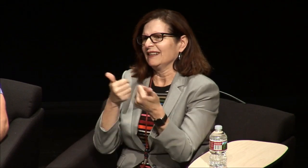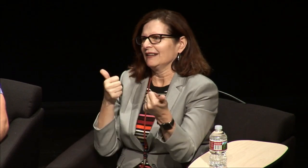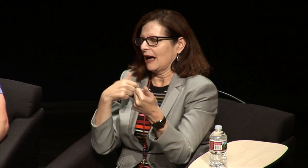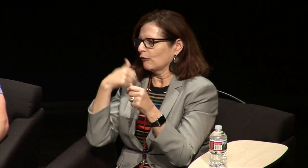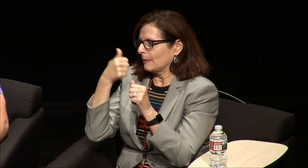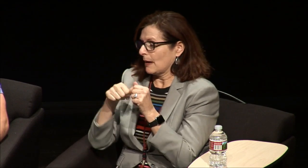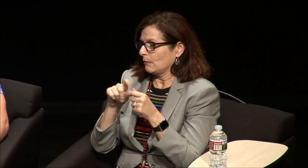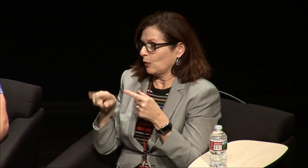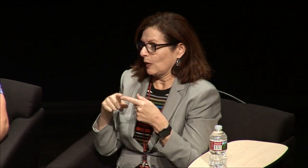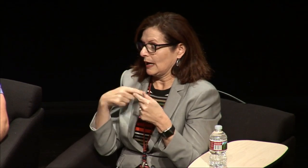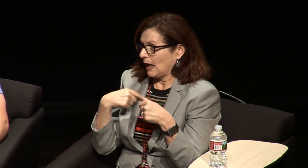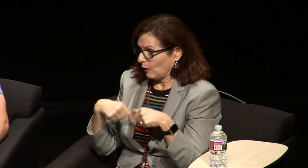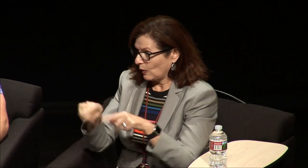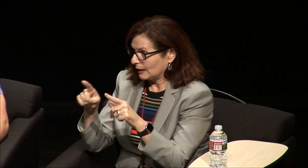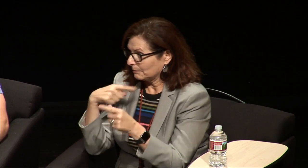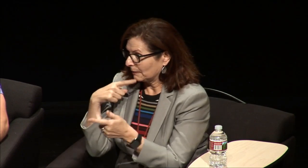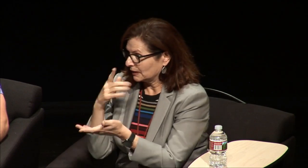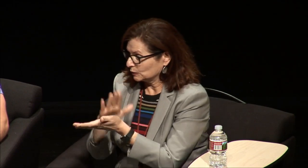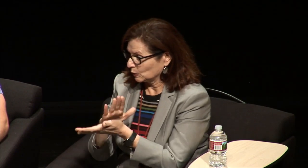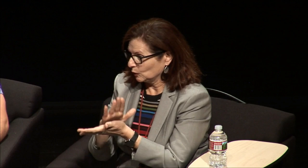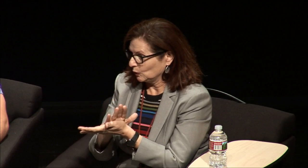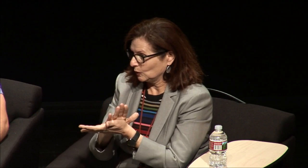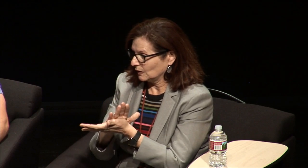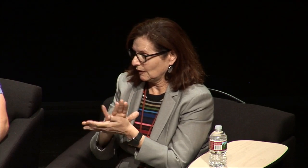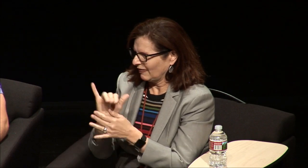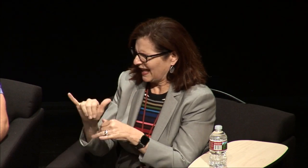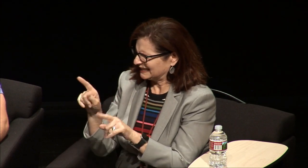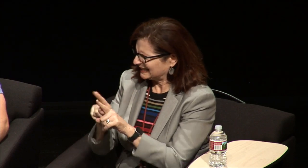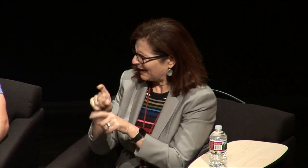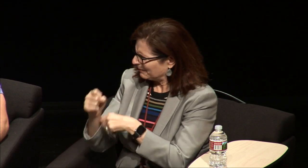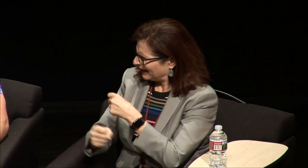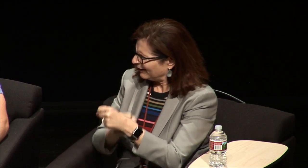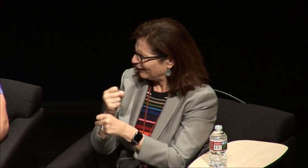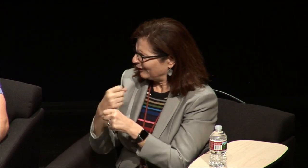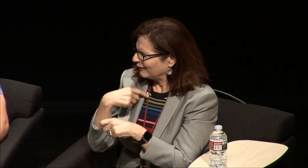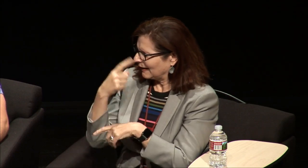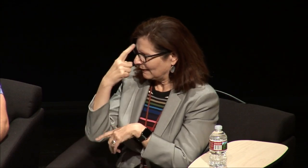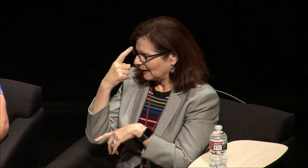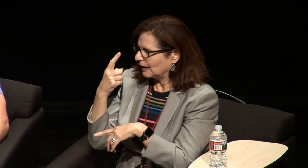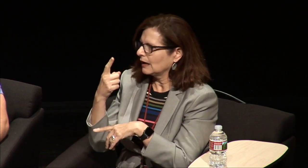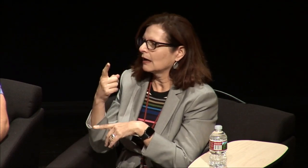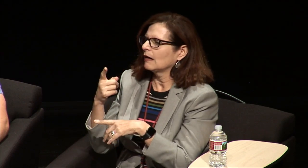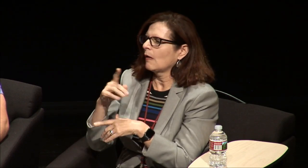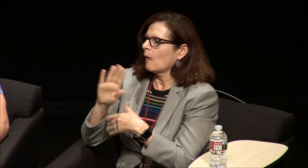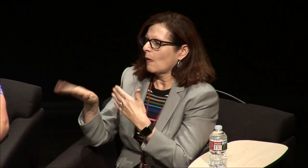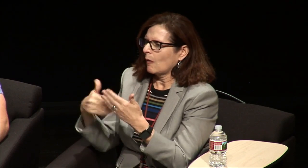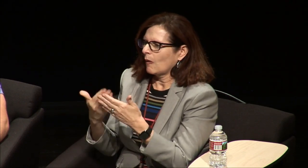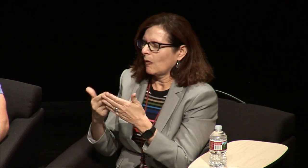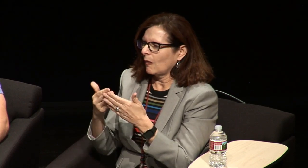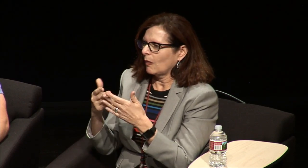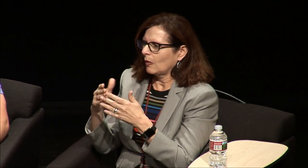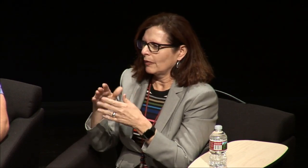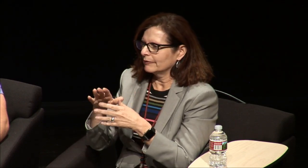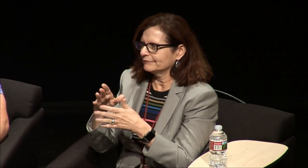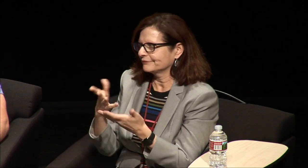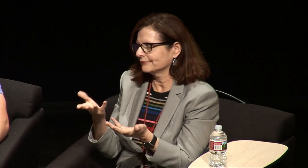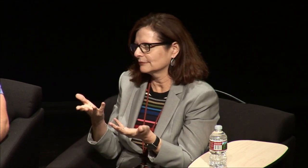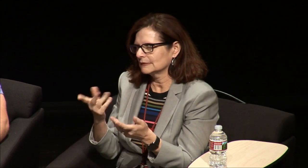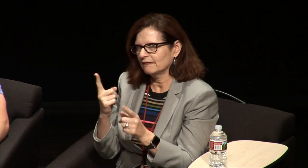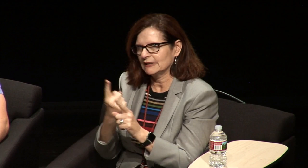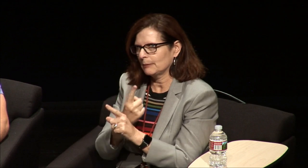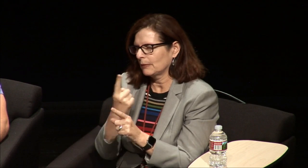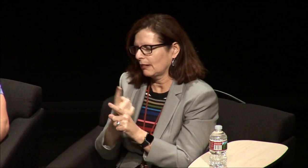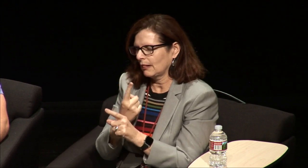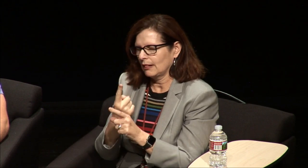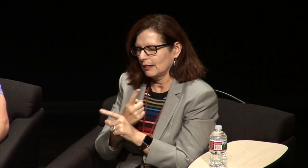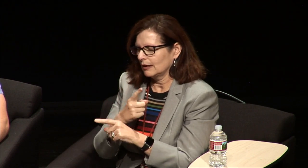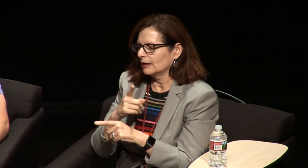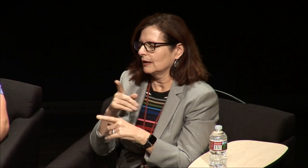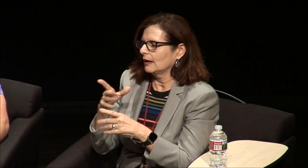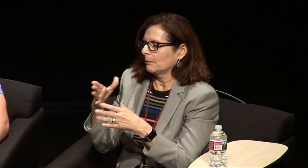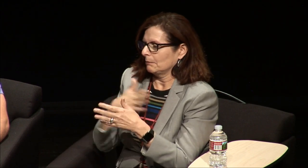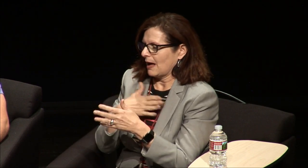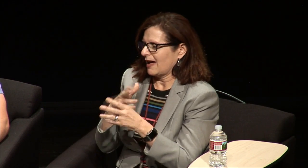feeling of that separation when I went to the public school. I think all of the